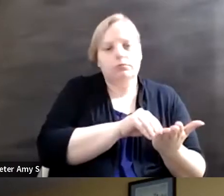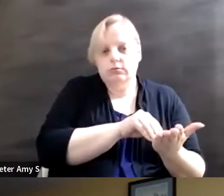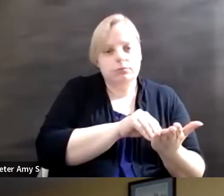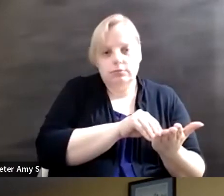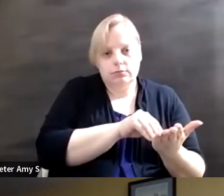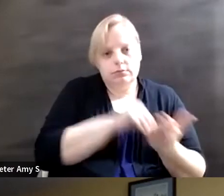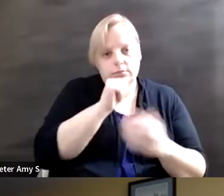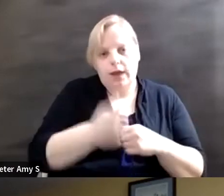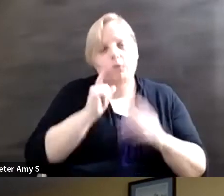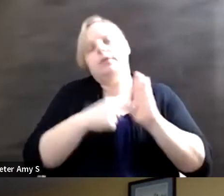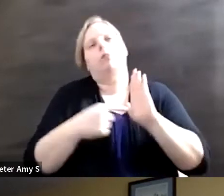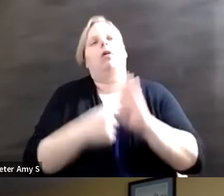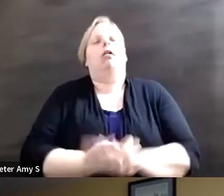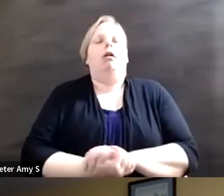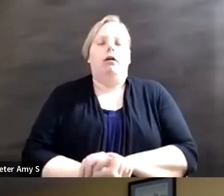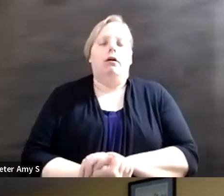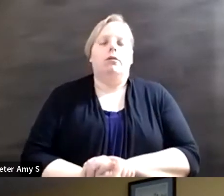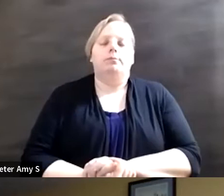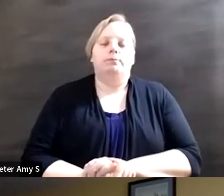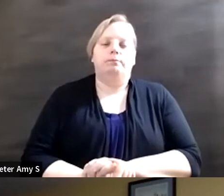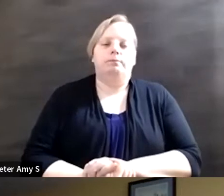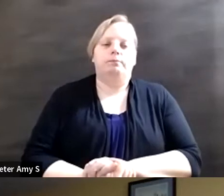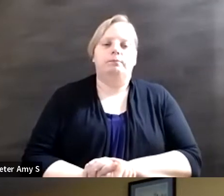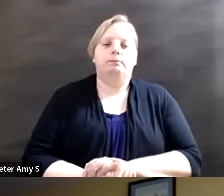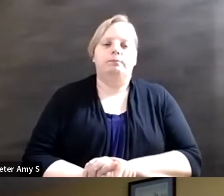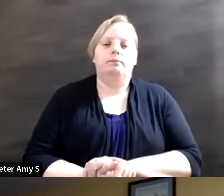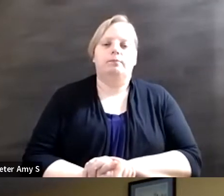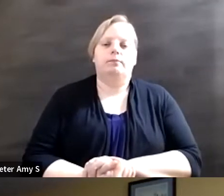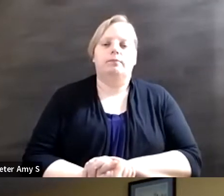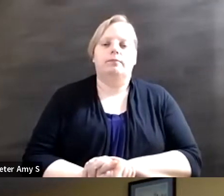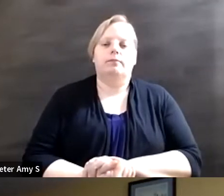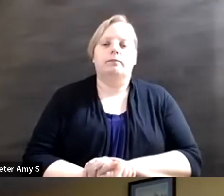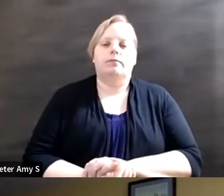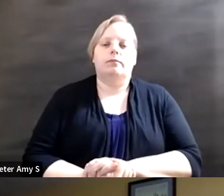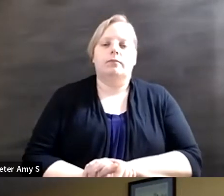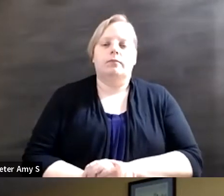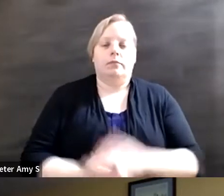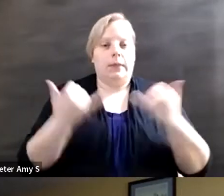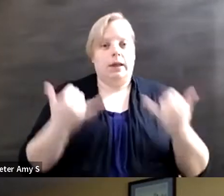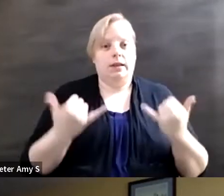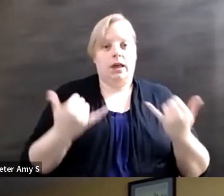For example, well, now there is a critique on the way the World Bank is measuring poverty,